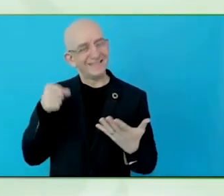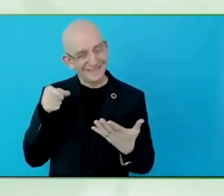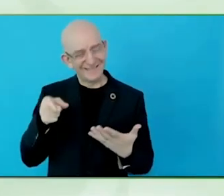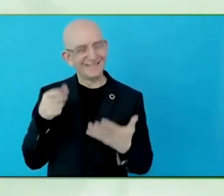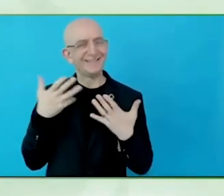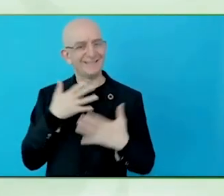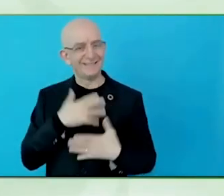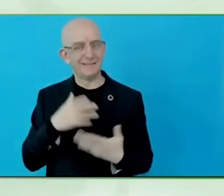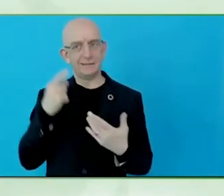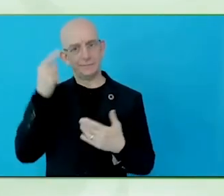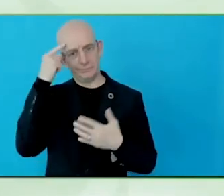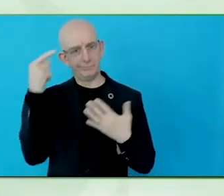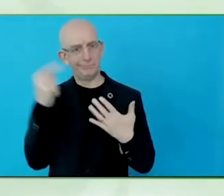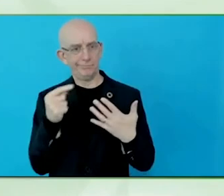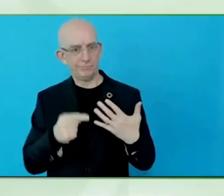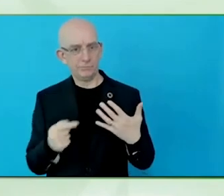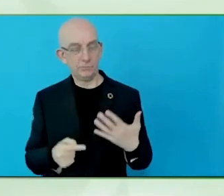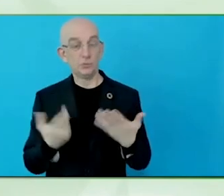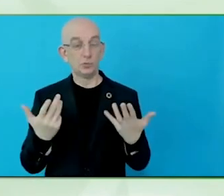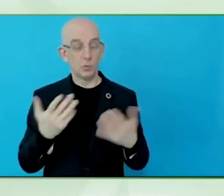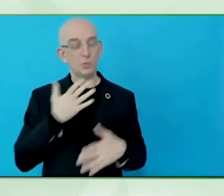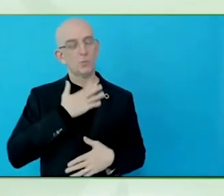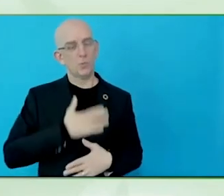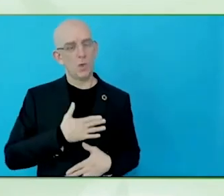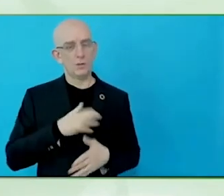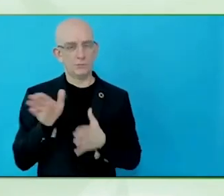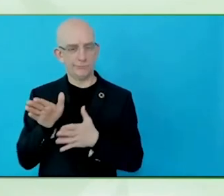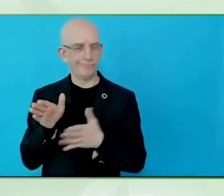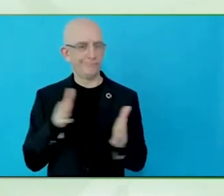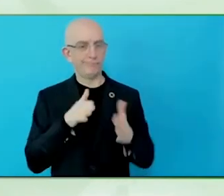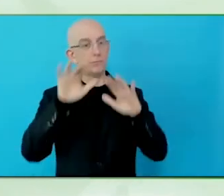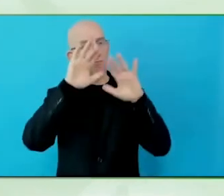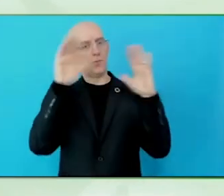It is intuitive and adapted to the divers needs of travellers with disabilities.